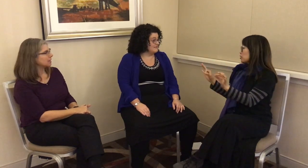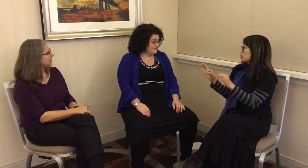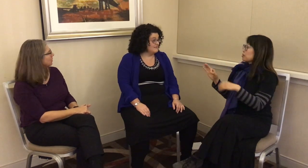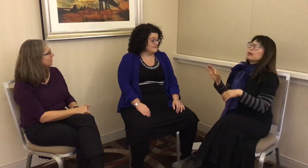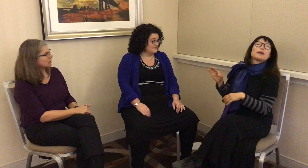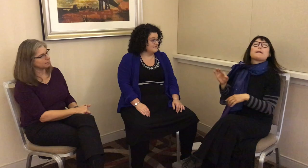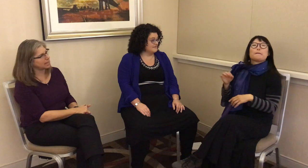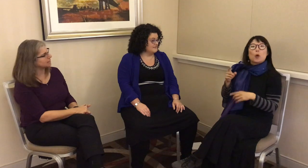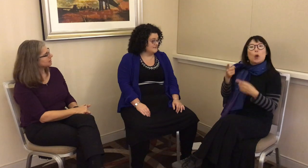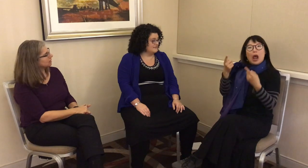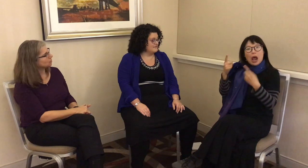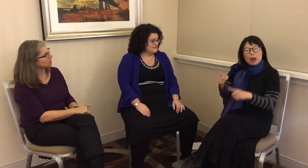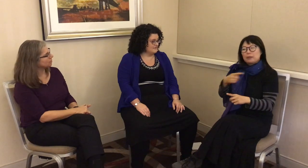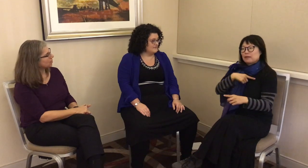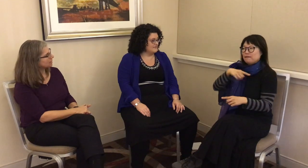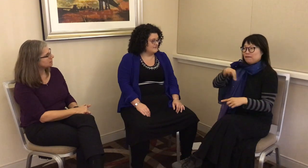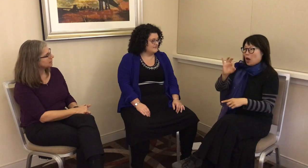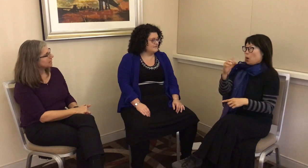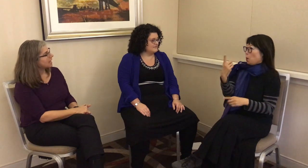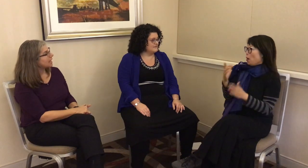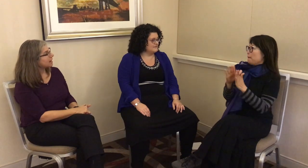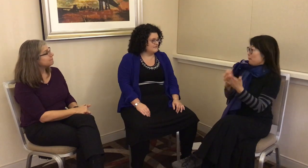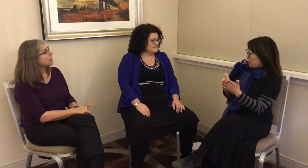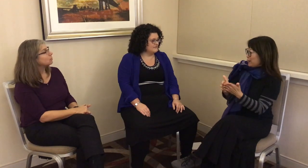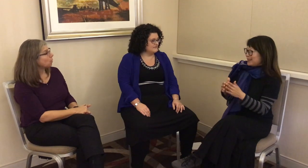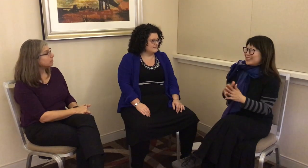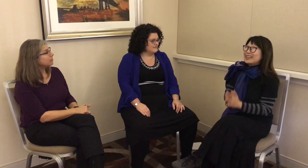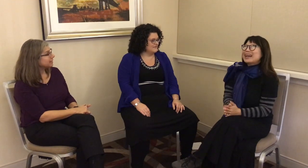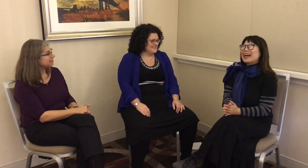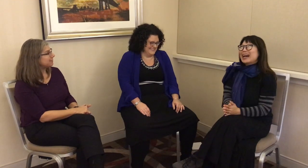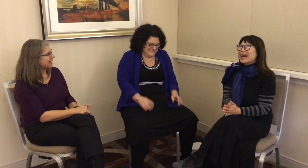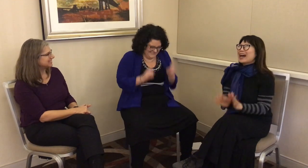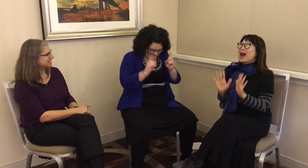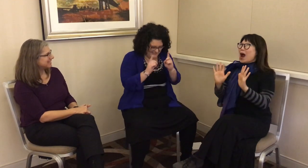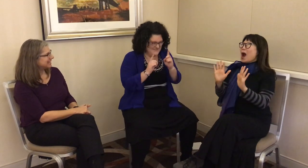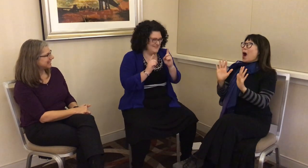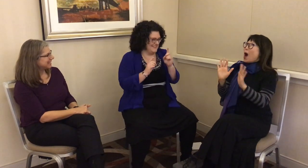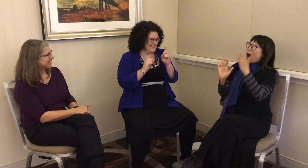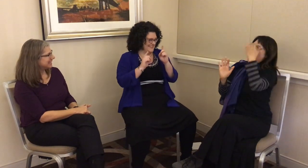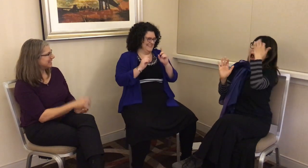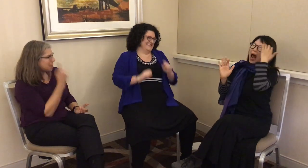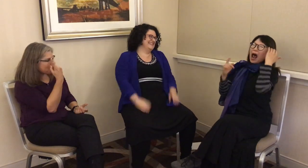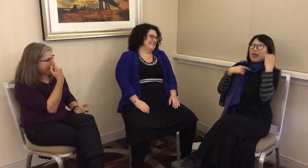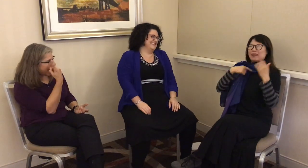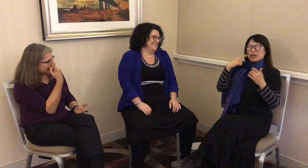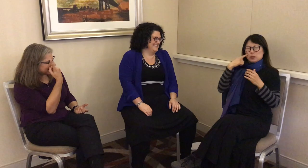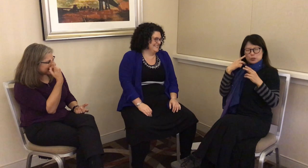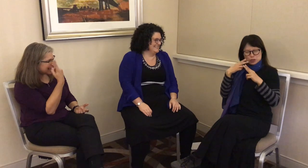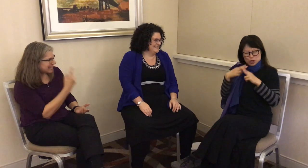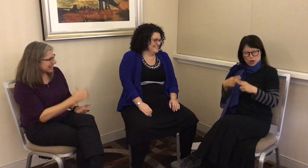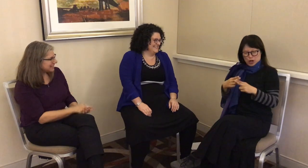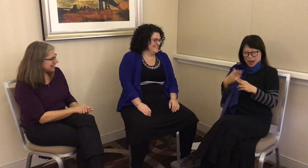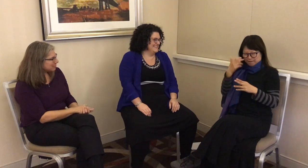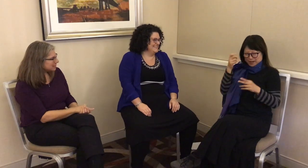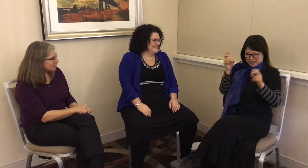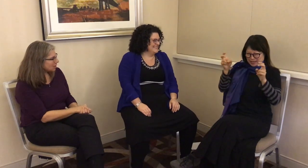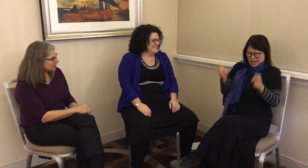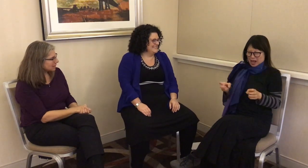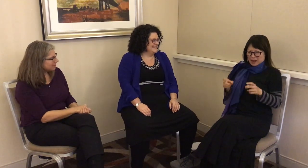about ASL or otherwise. I found one book in fact – one book. I think it was called – I